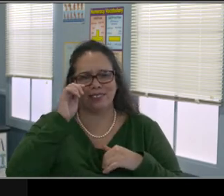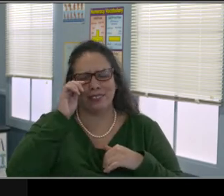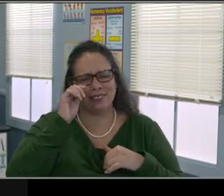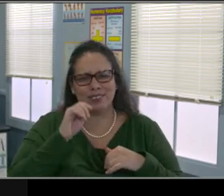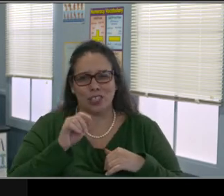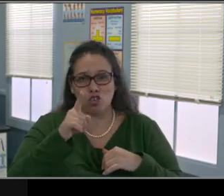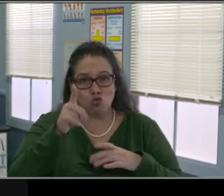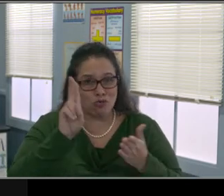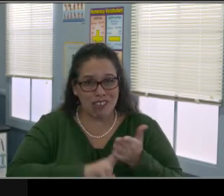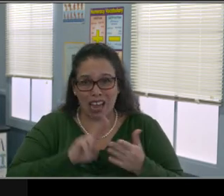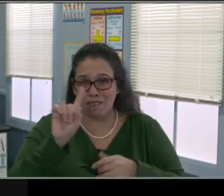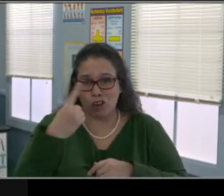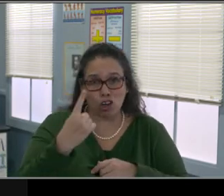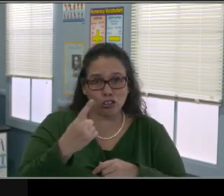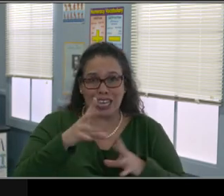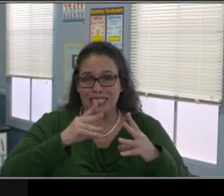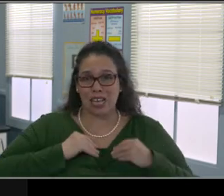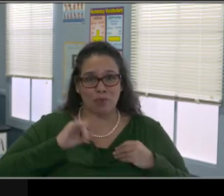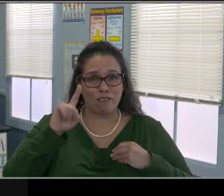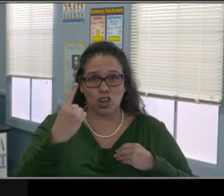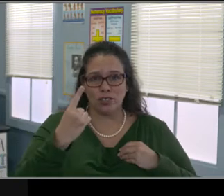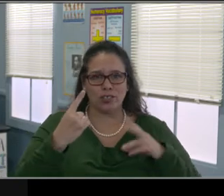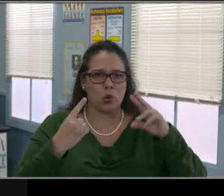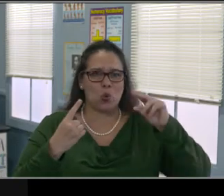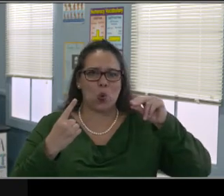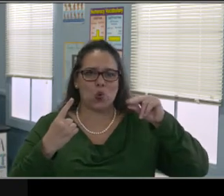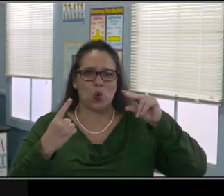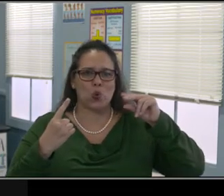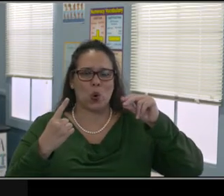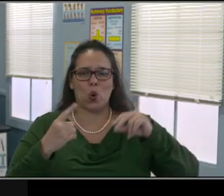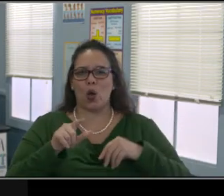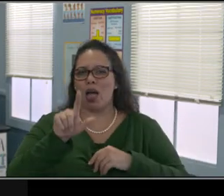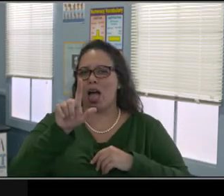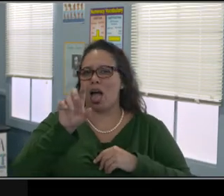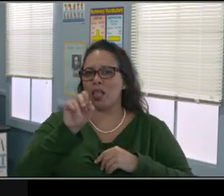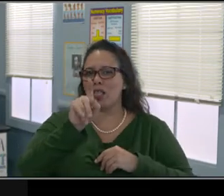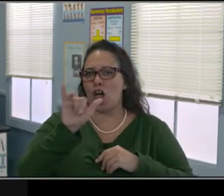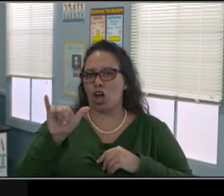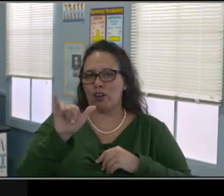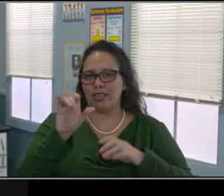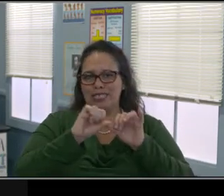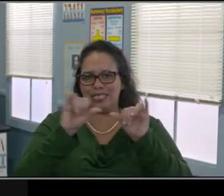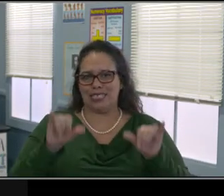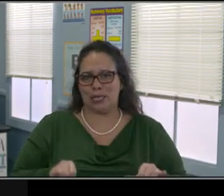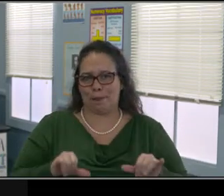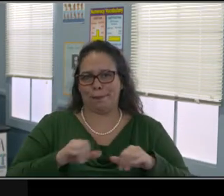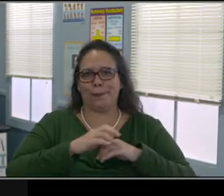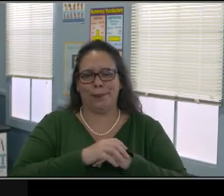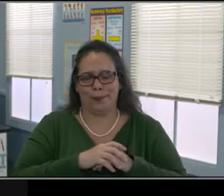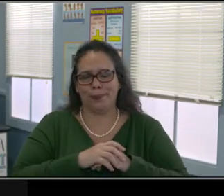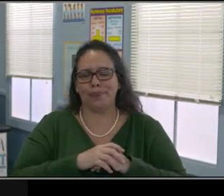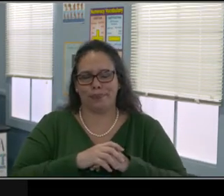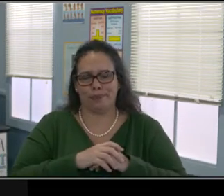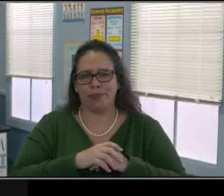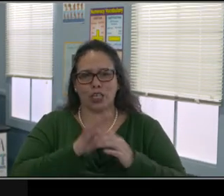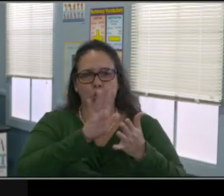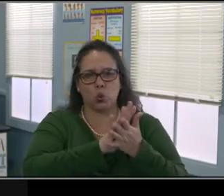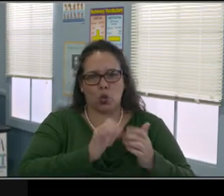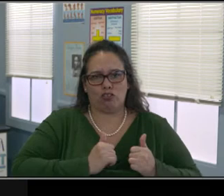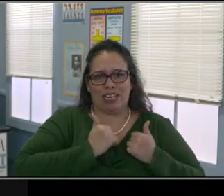I'm learning this as myself too. So trying to find the pages of the school sites. Maybe someone...